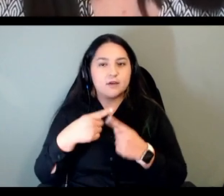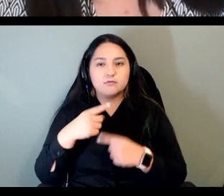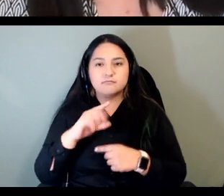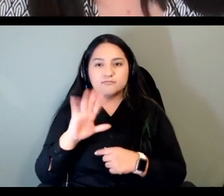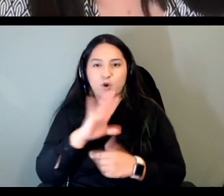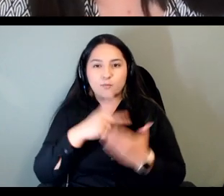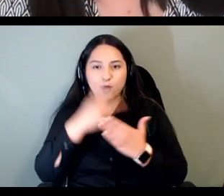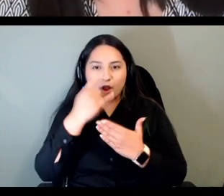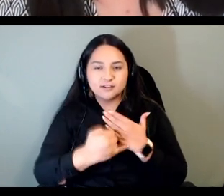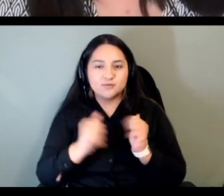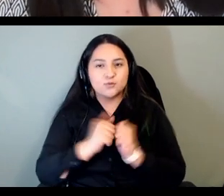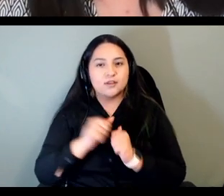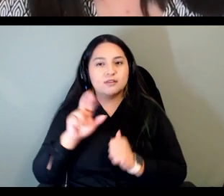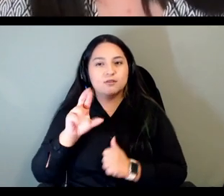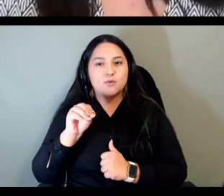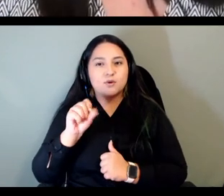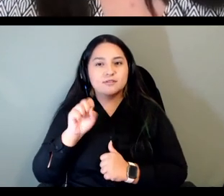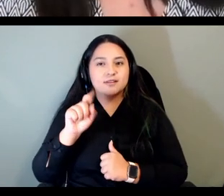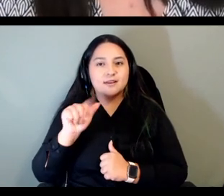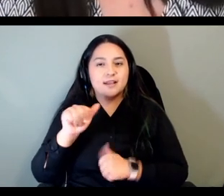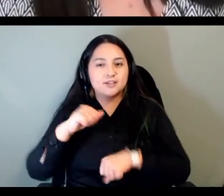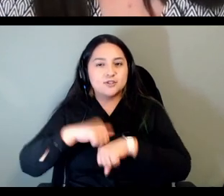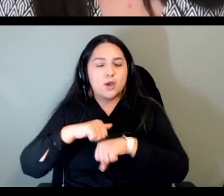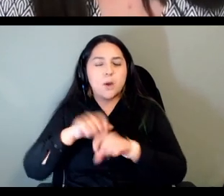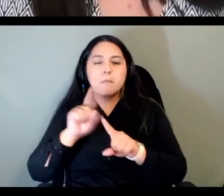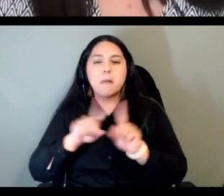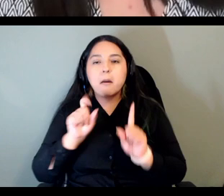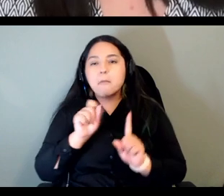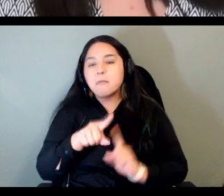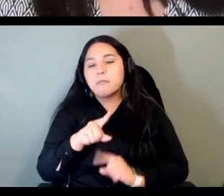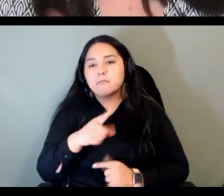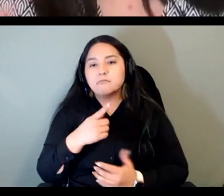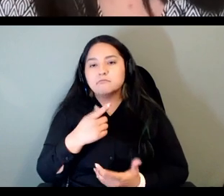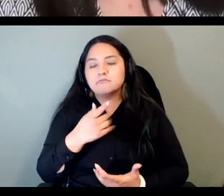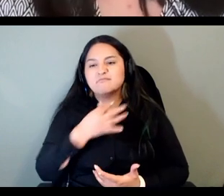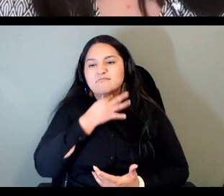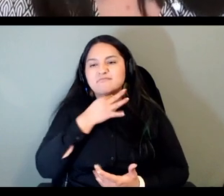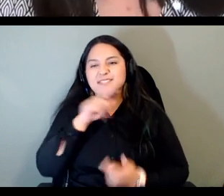wondered if you might speak to why specifically rosetta stone were there certain features